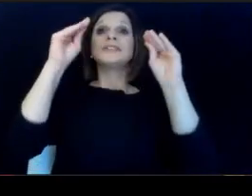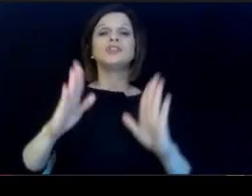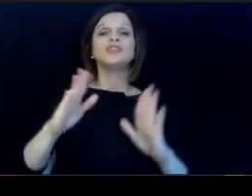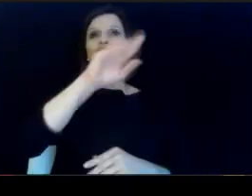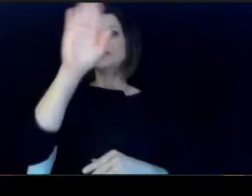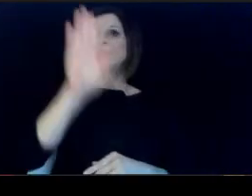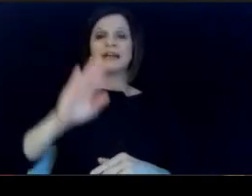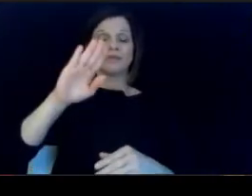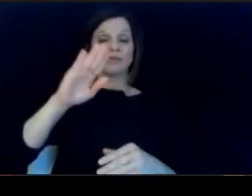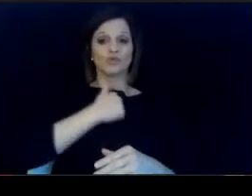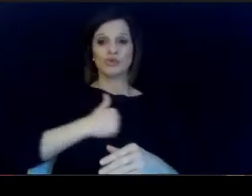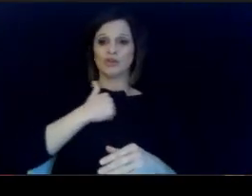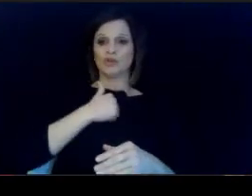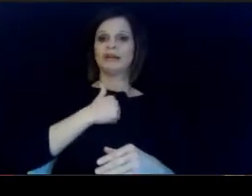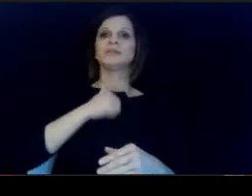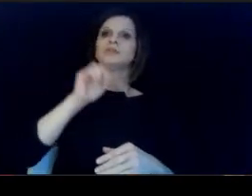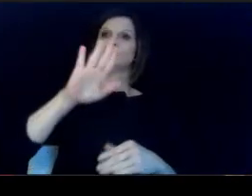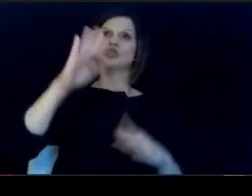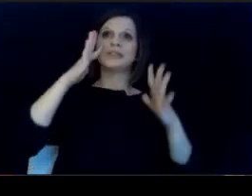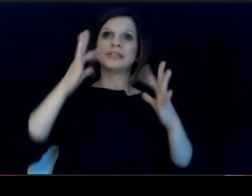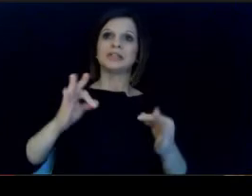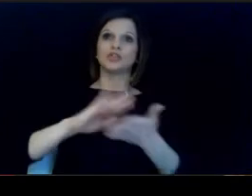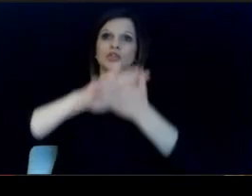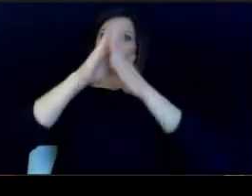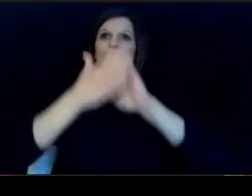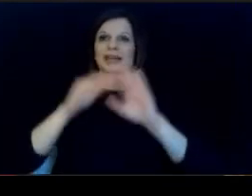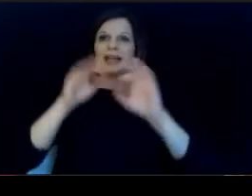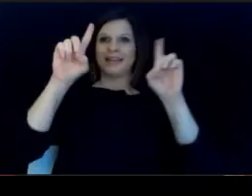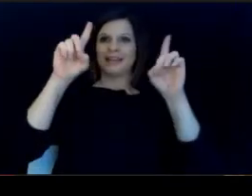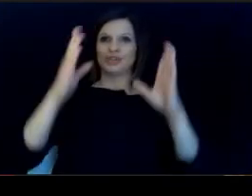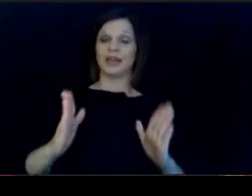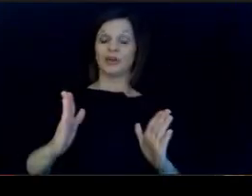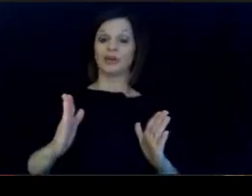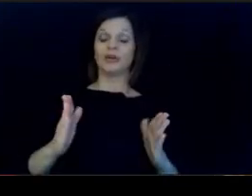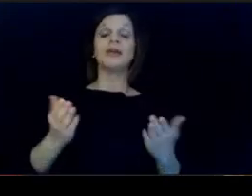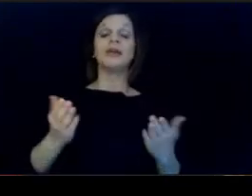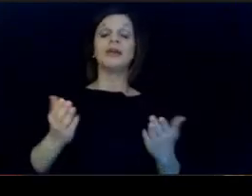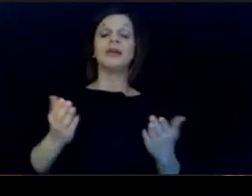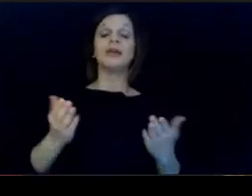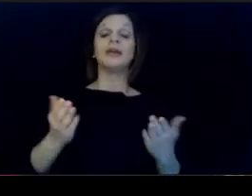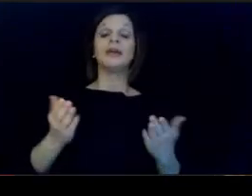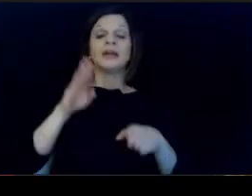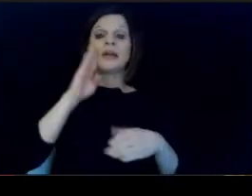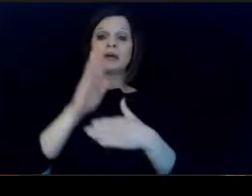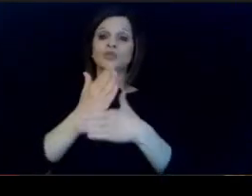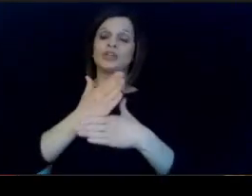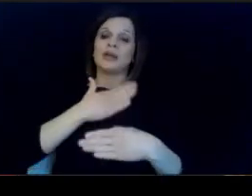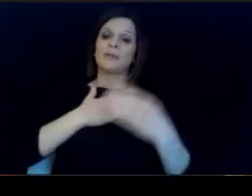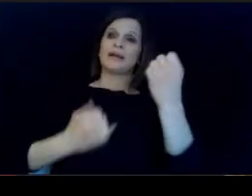your decision to become an educator in closing. I shared my support for the development and implementation of a much.